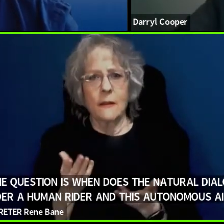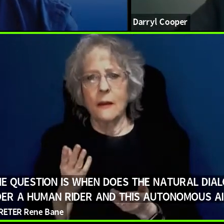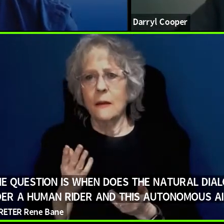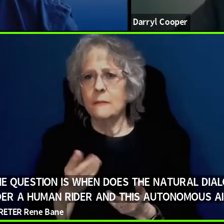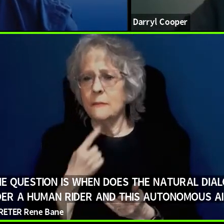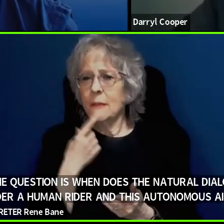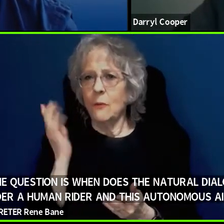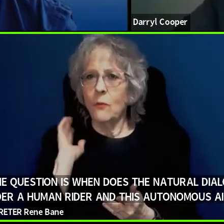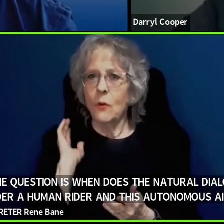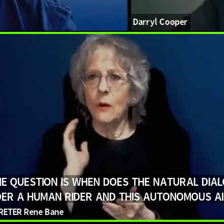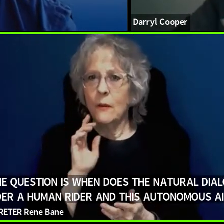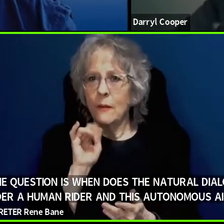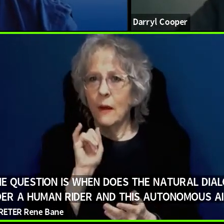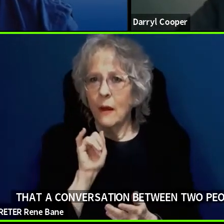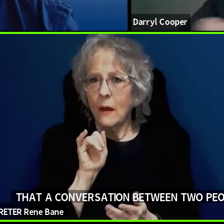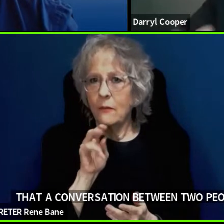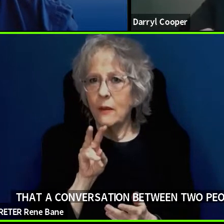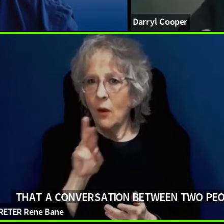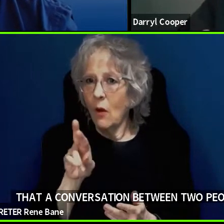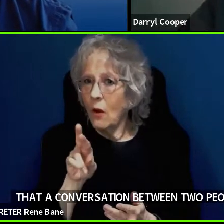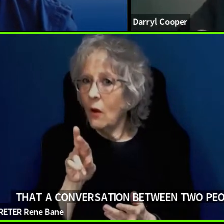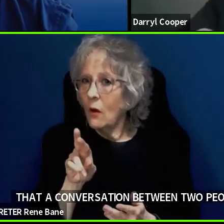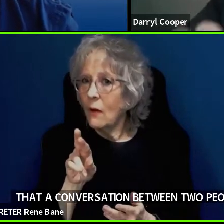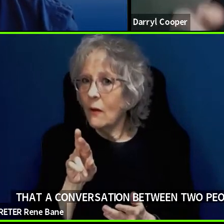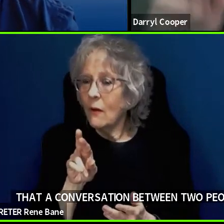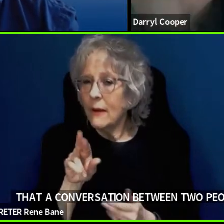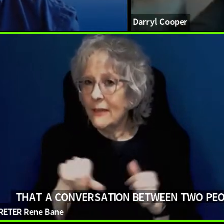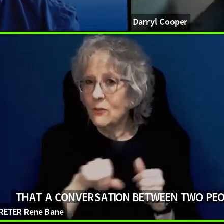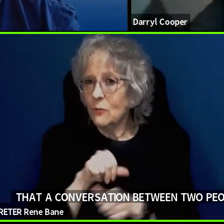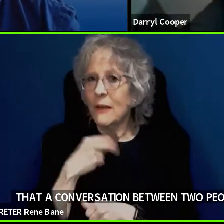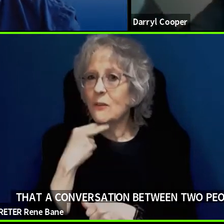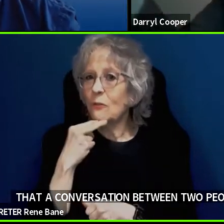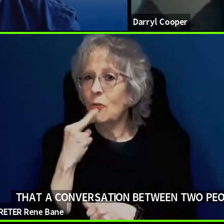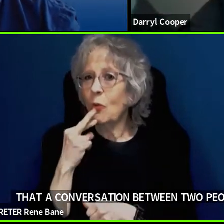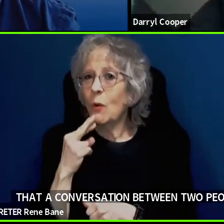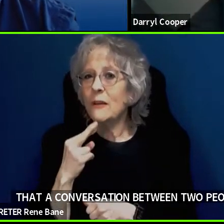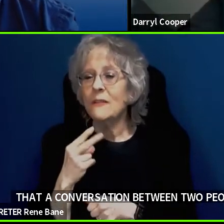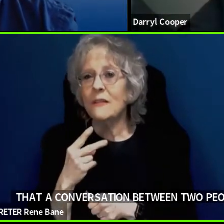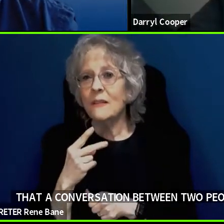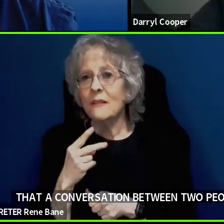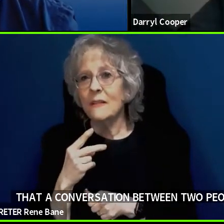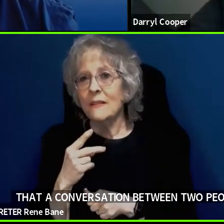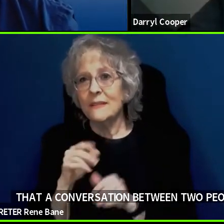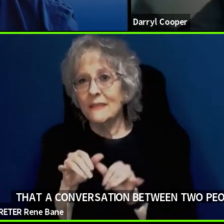voice response systems are covered if it's being oper- if you are calling your telephone provider